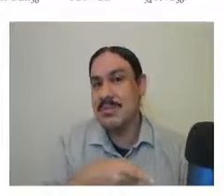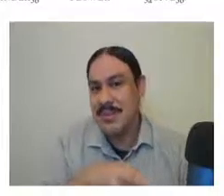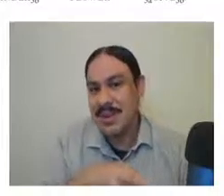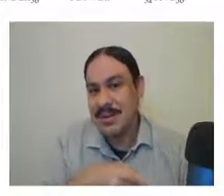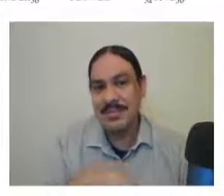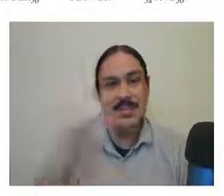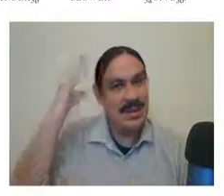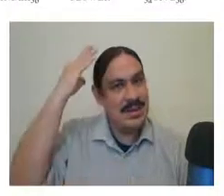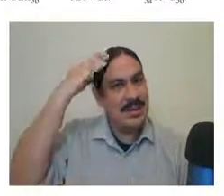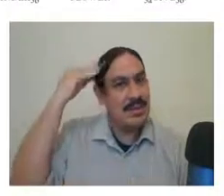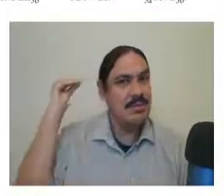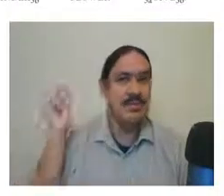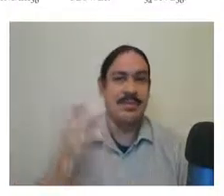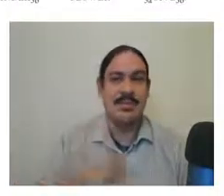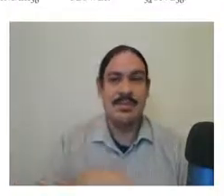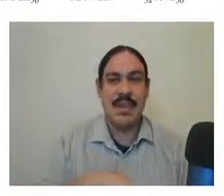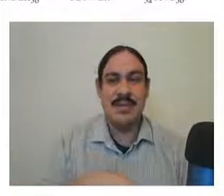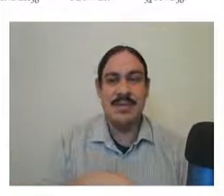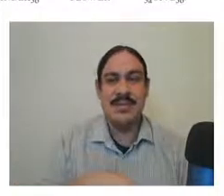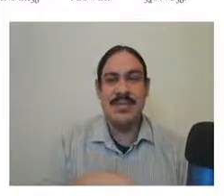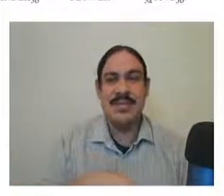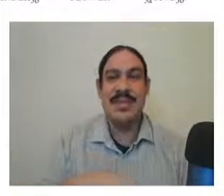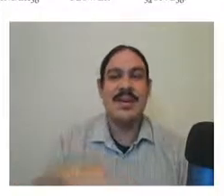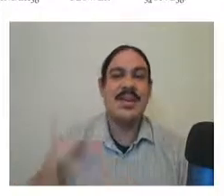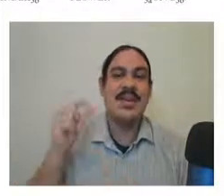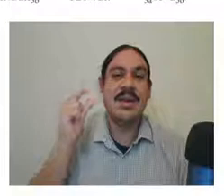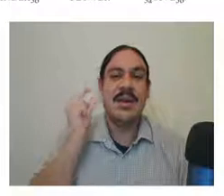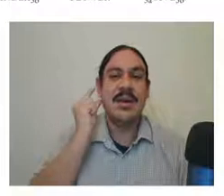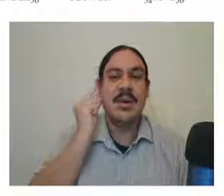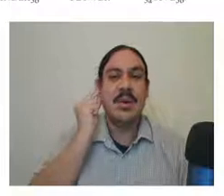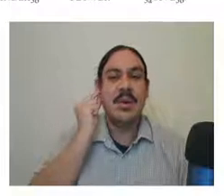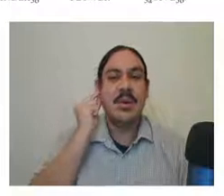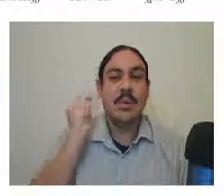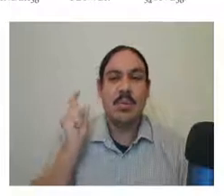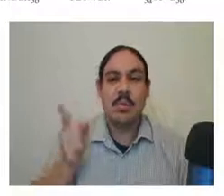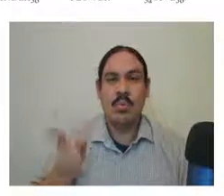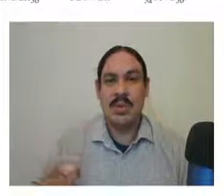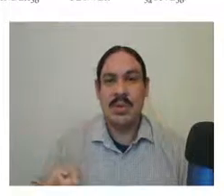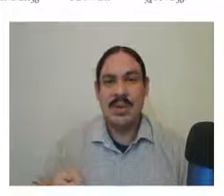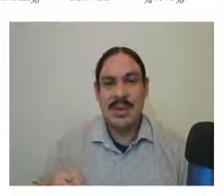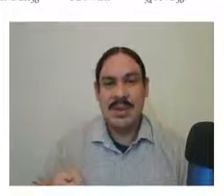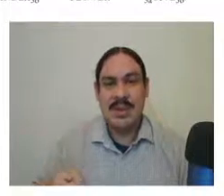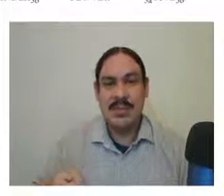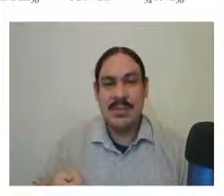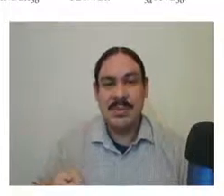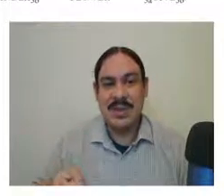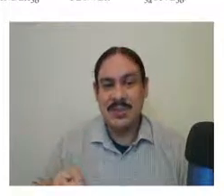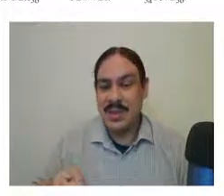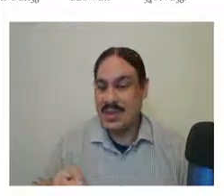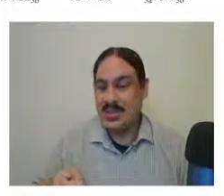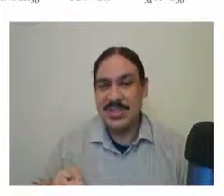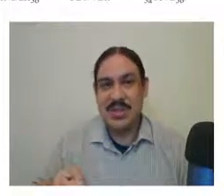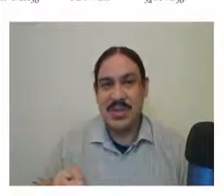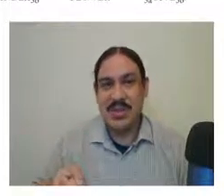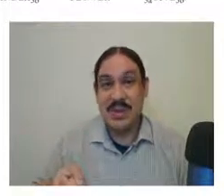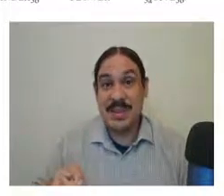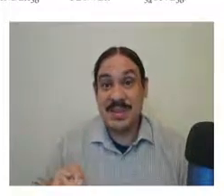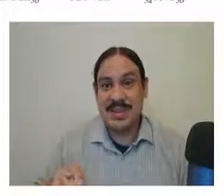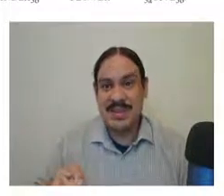man man and then woman and we place woman in the position